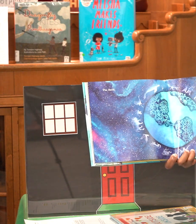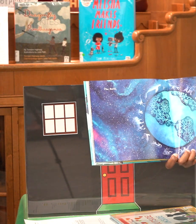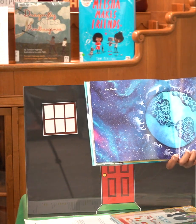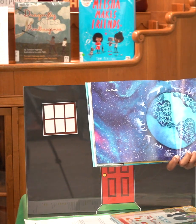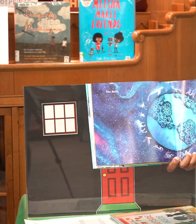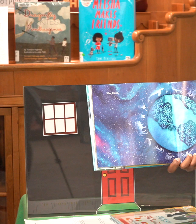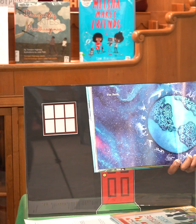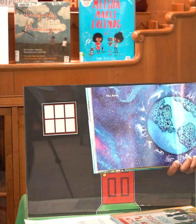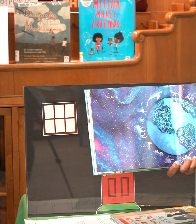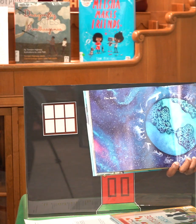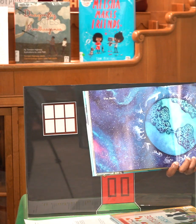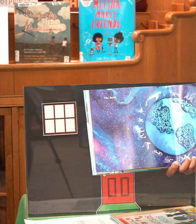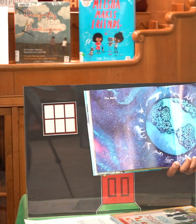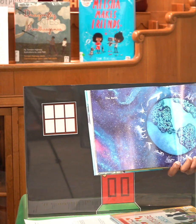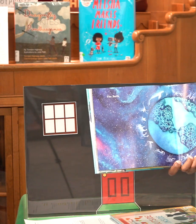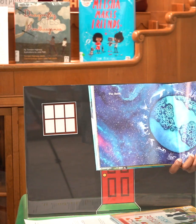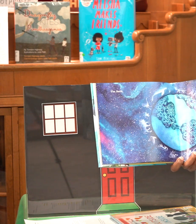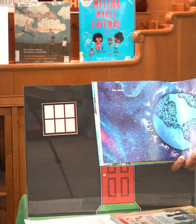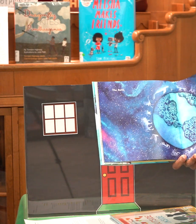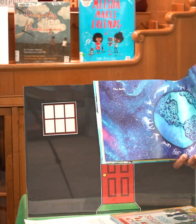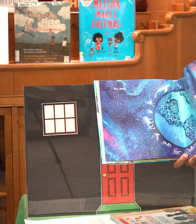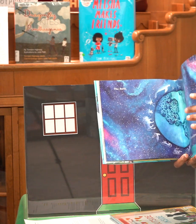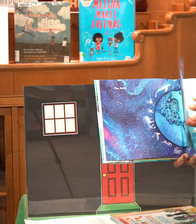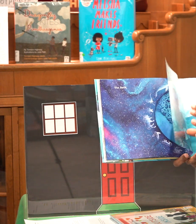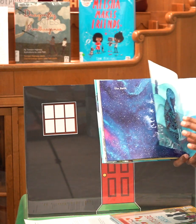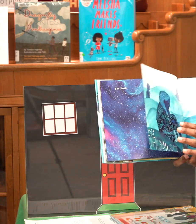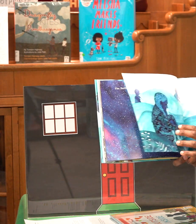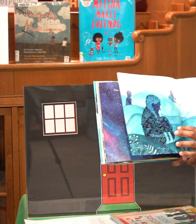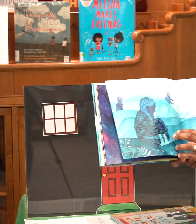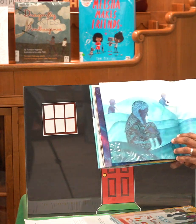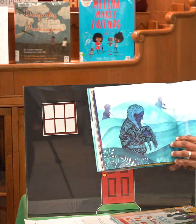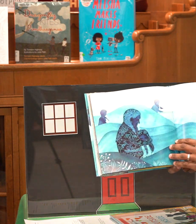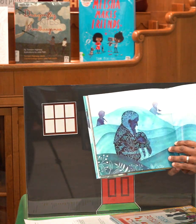are all related